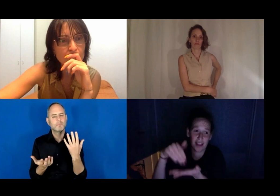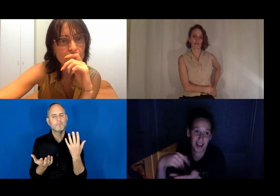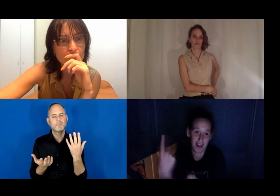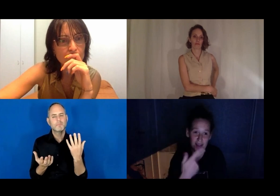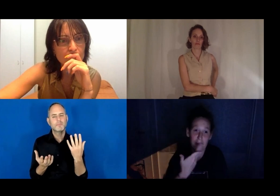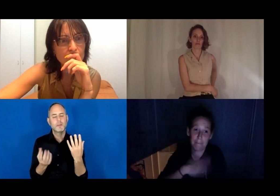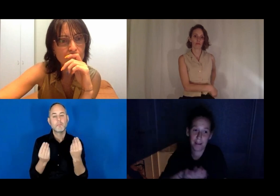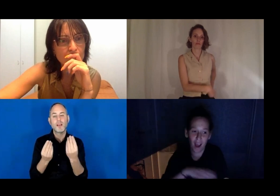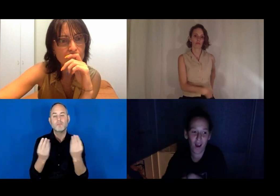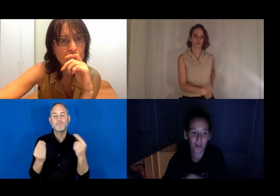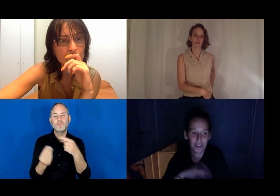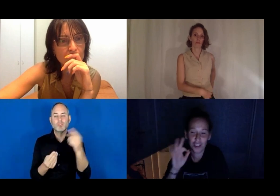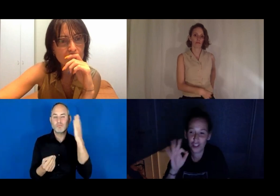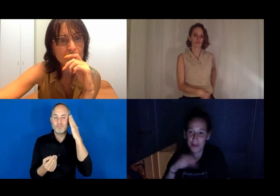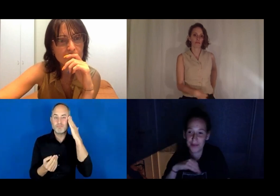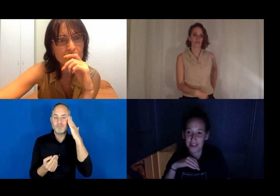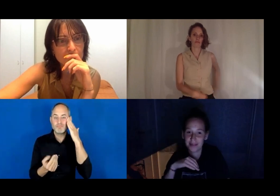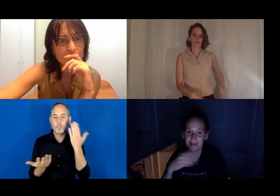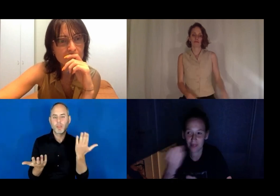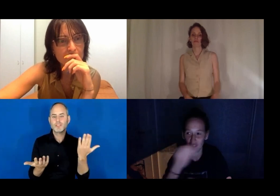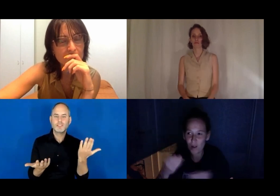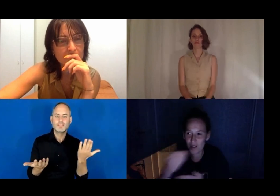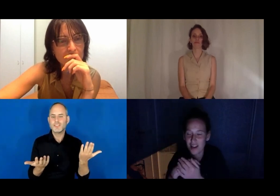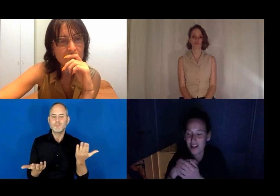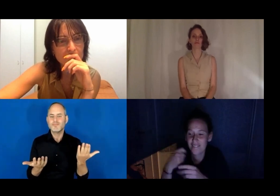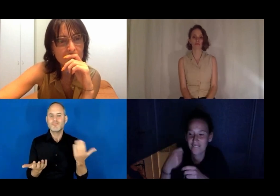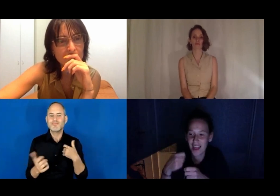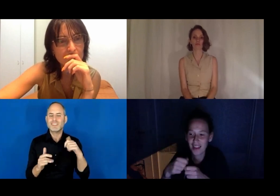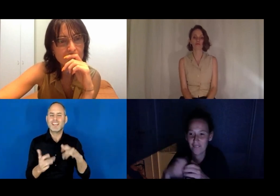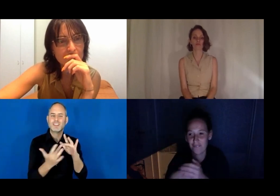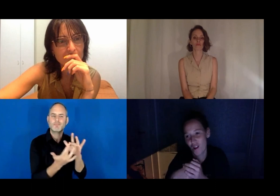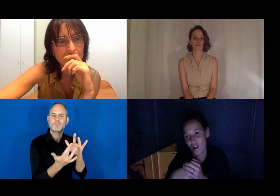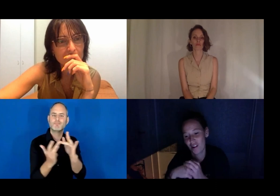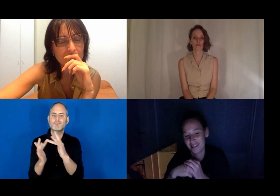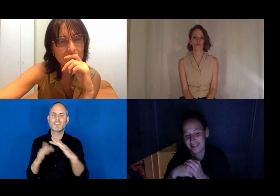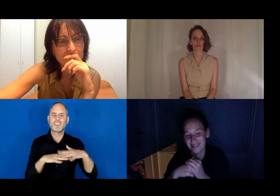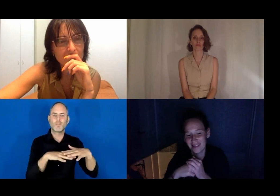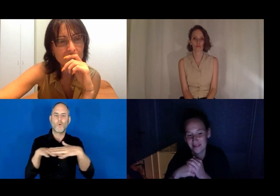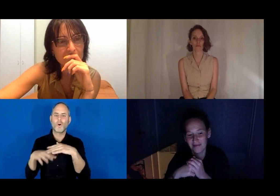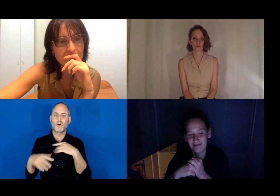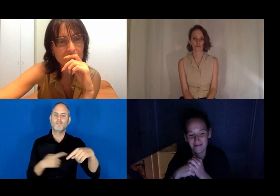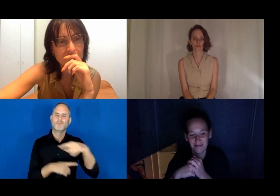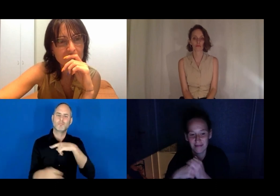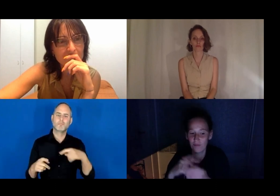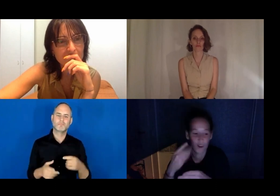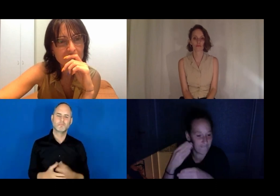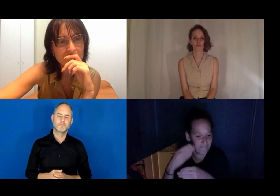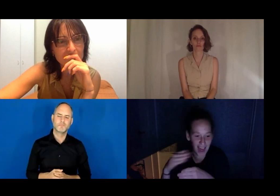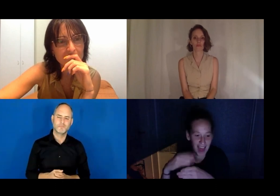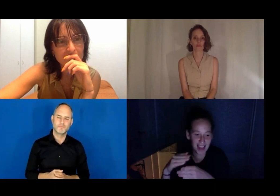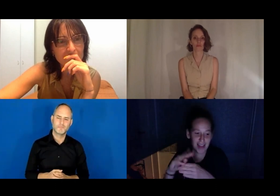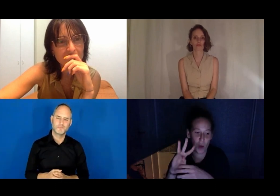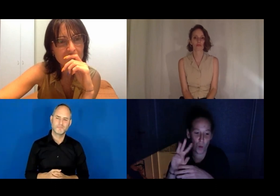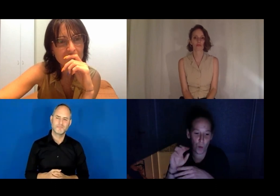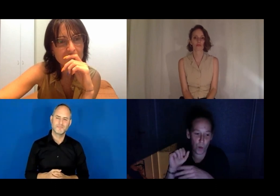Like now that you're saying I need to get in touch with more people, I really wonder how to do that.